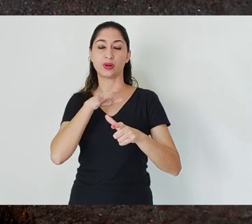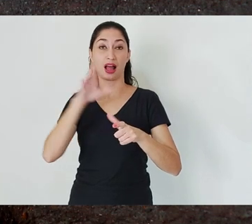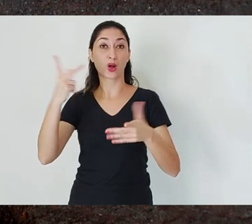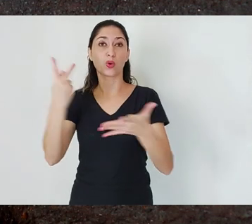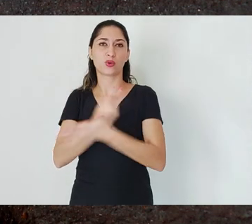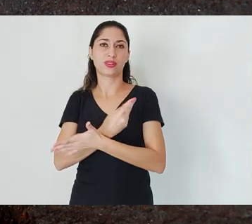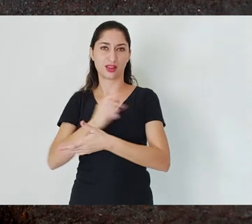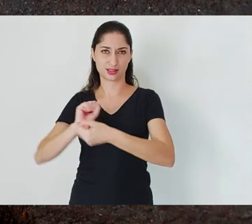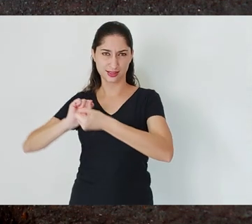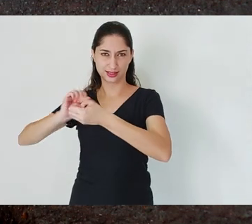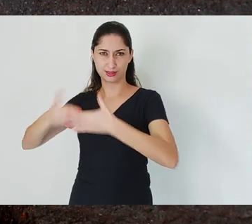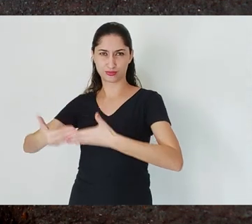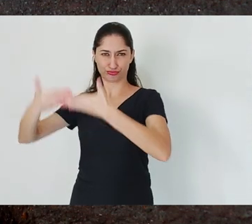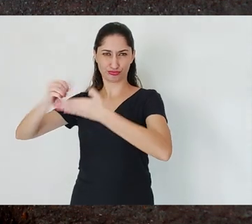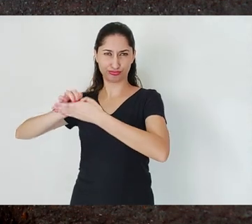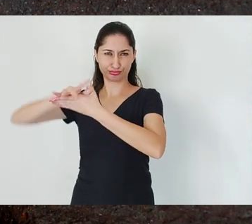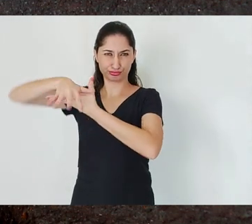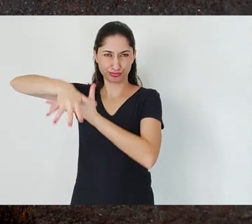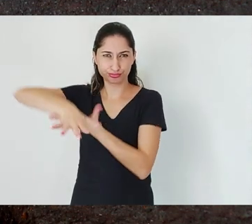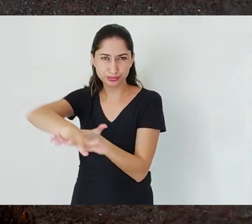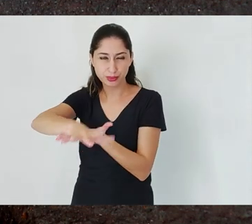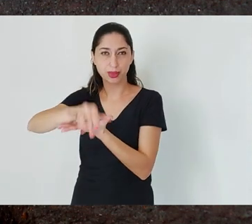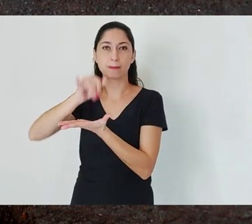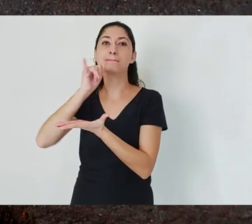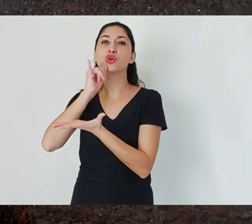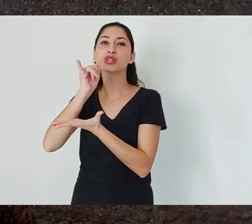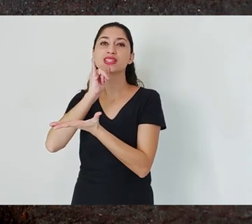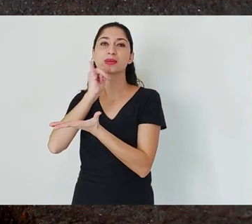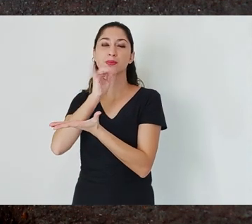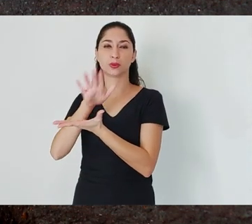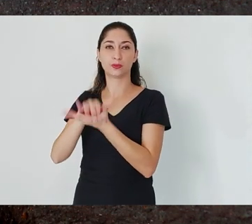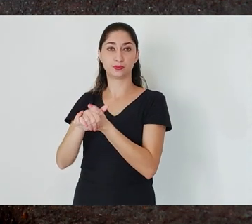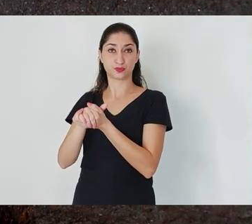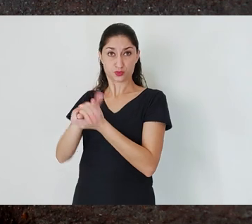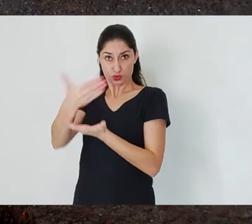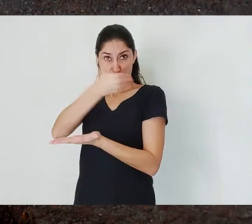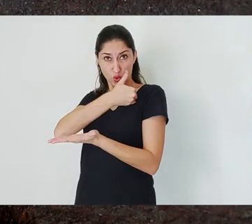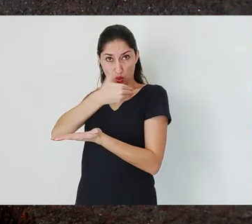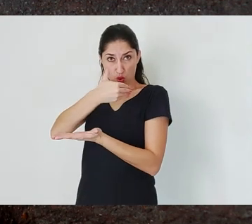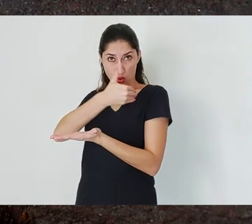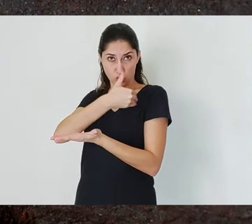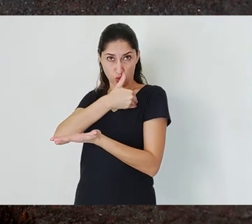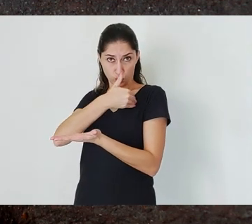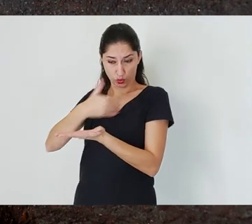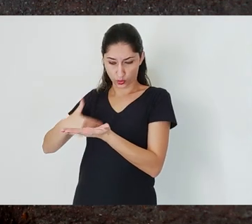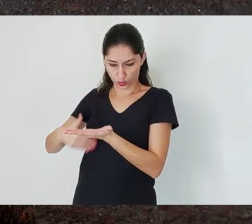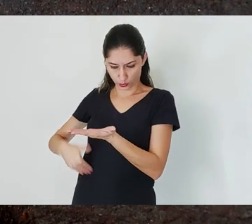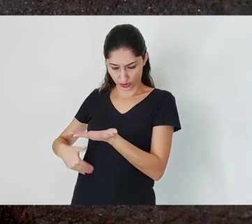They didn’t invite, for example, city officials to talk about this matter.